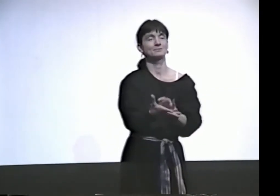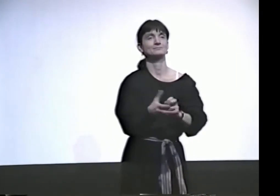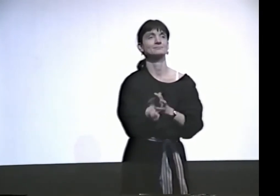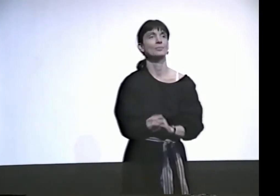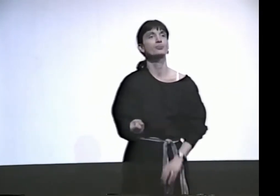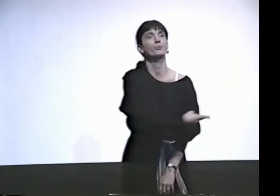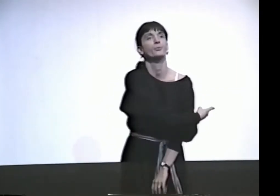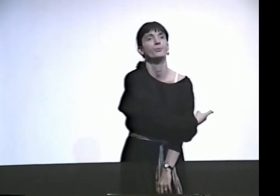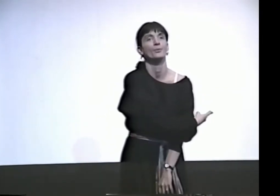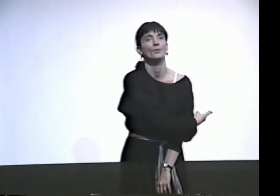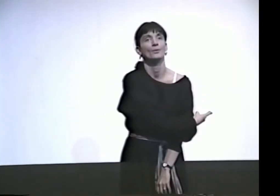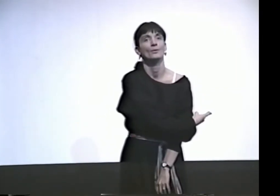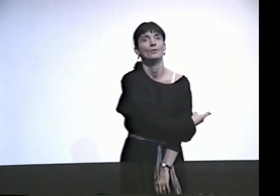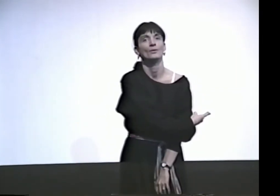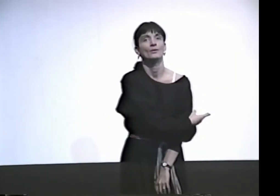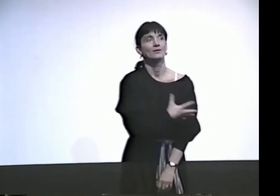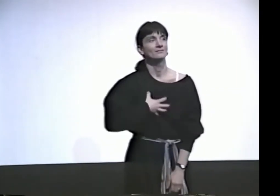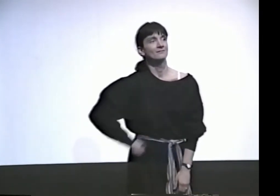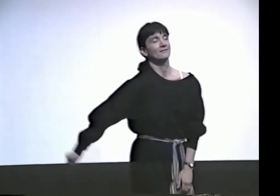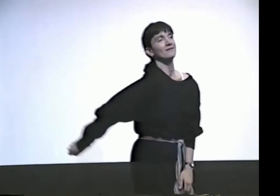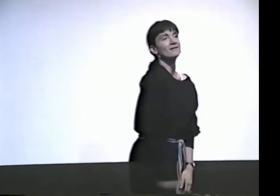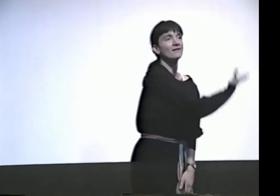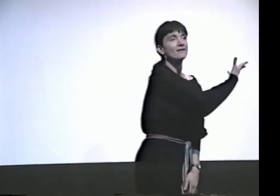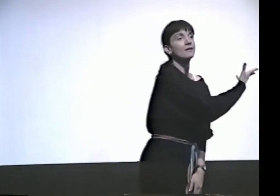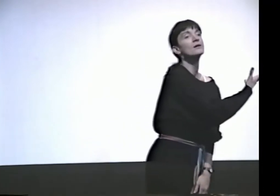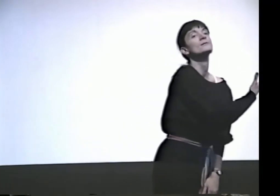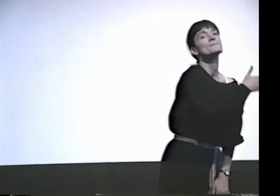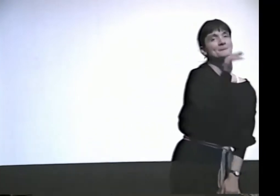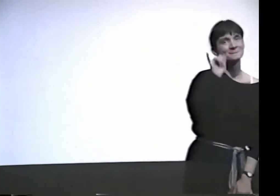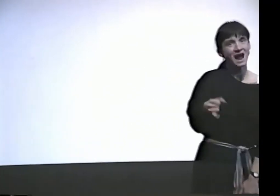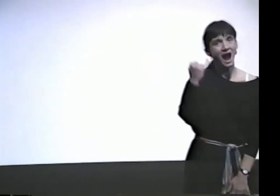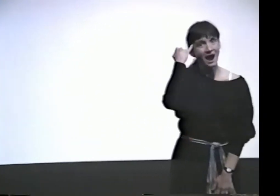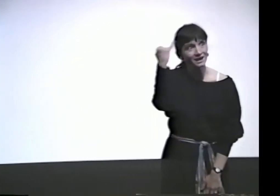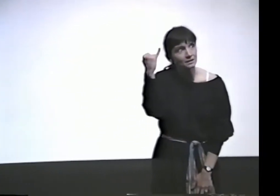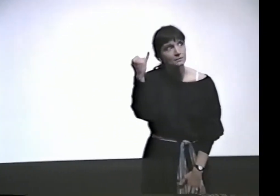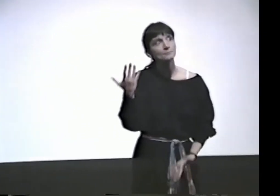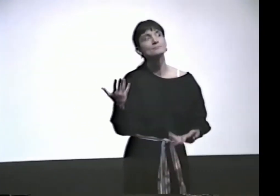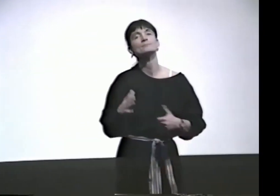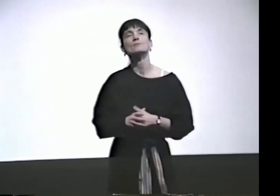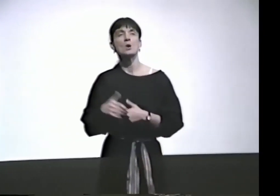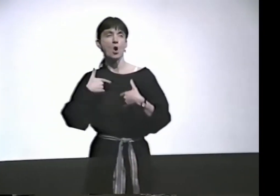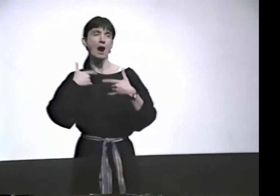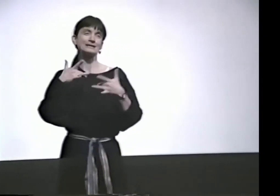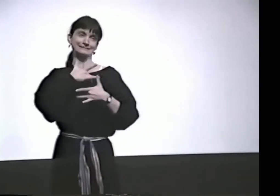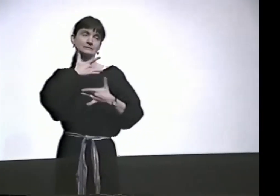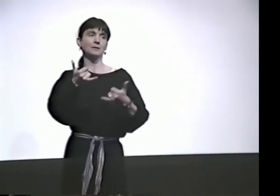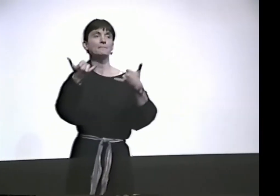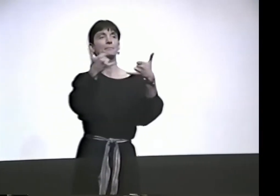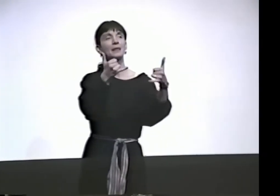IT'S LIKE THE COMPLAINTS ARE WRITTEN DOWN ON A PIECE OF PAPER AND I CAN JUST CRUMBLE THEM UP AND THROW THEM AWAY, THAT KIND OF IDEA.